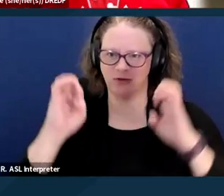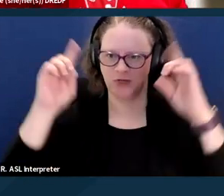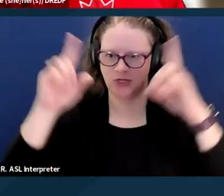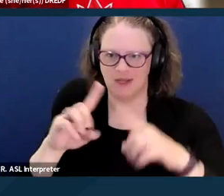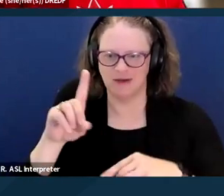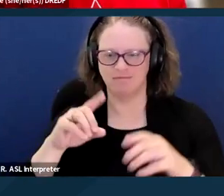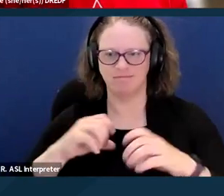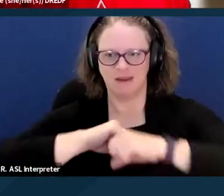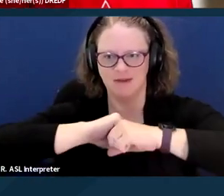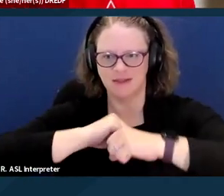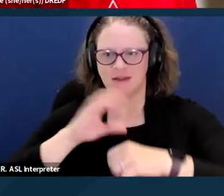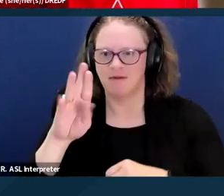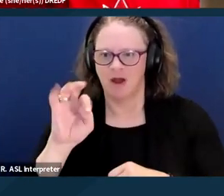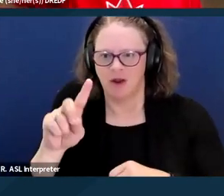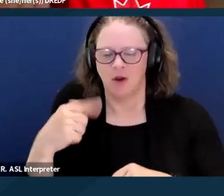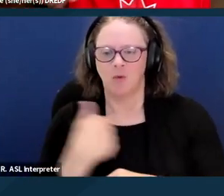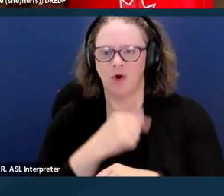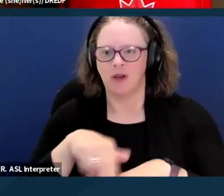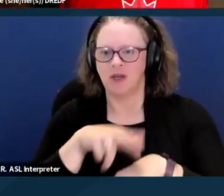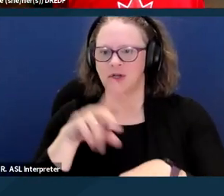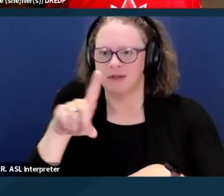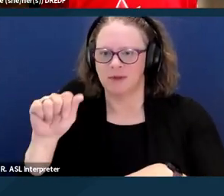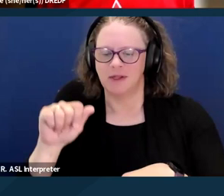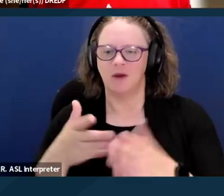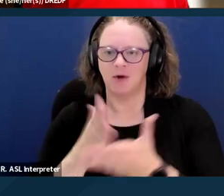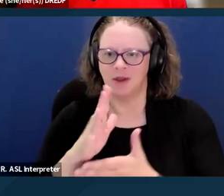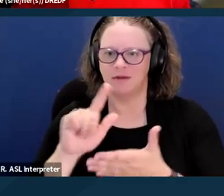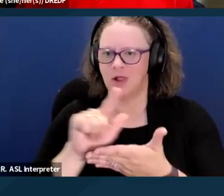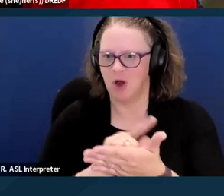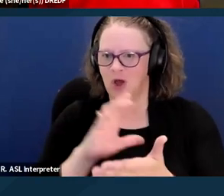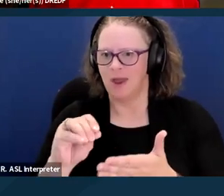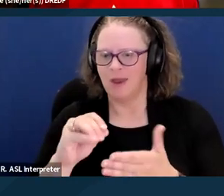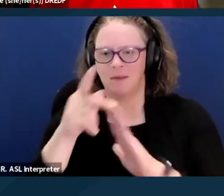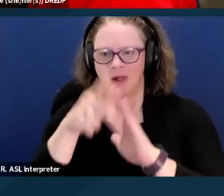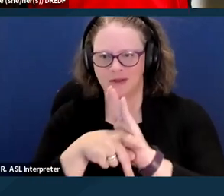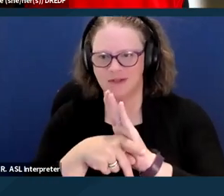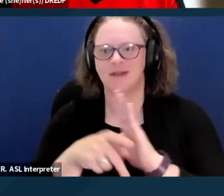a national disability rights law and policy organization, which is now in our 45th year, I believe.